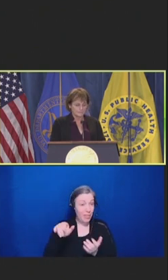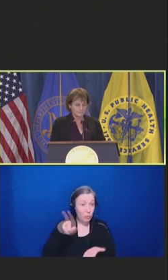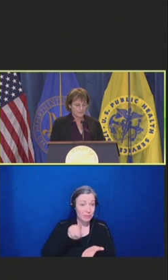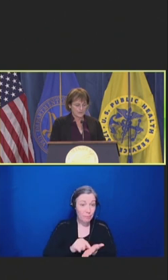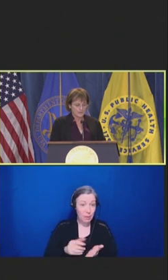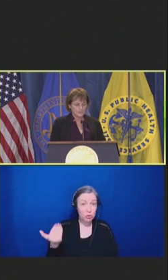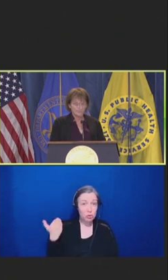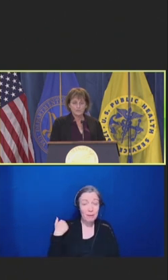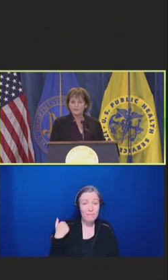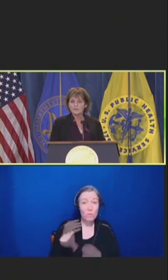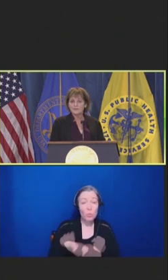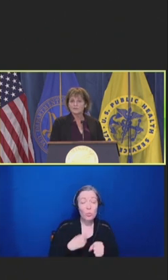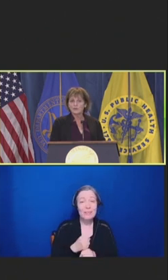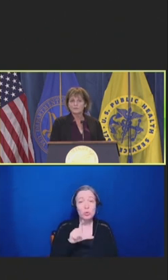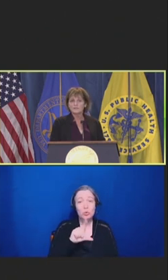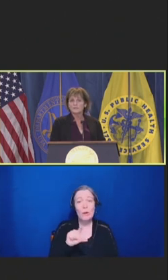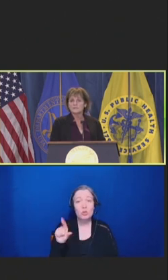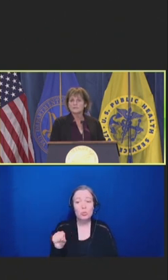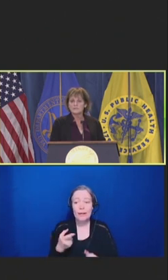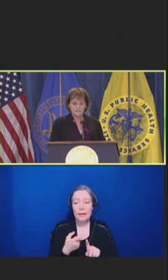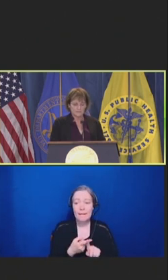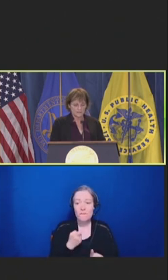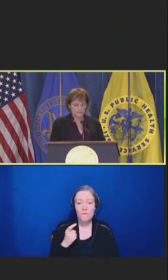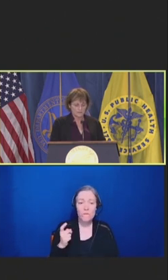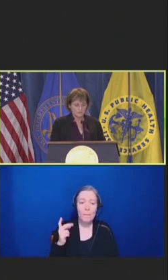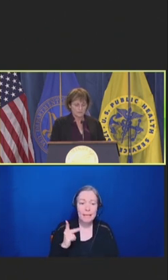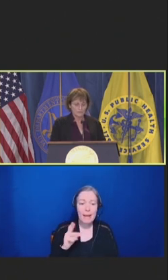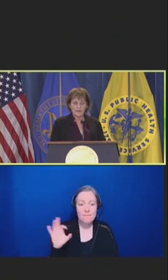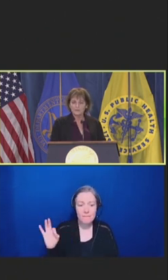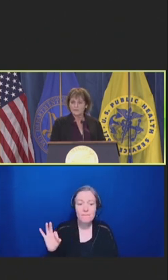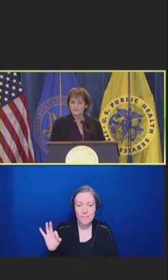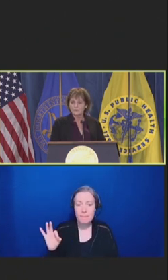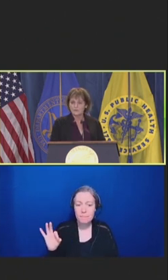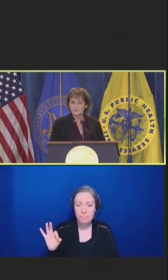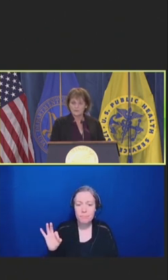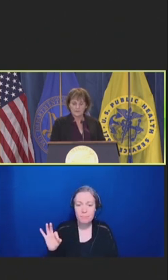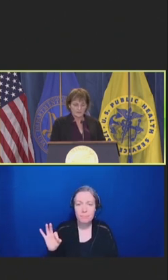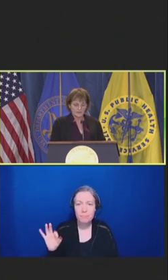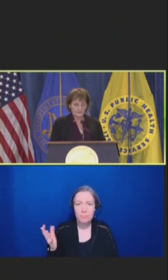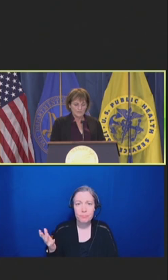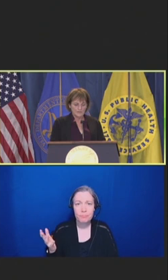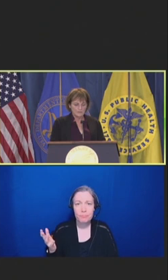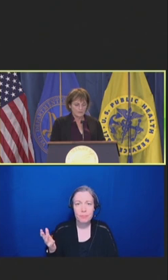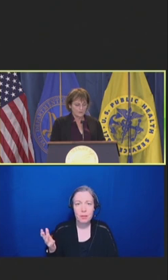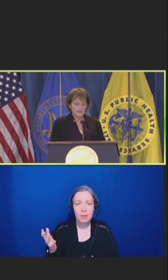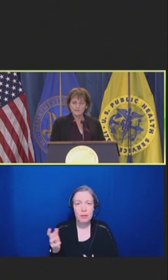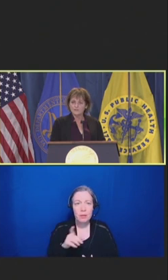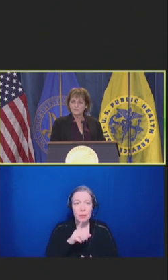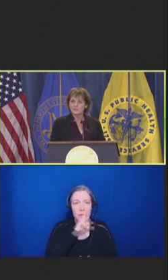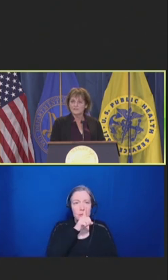So, surveys have shown this consistently throughout history that patients put their greatest trust